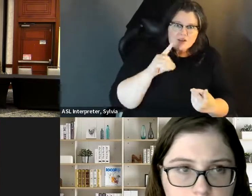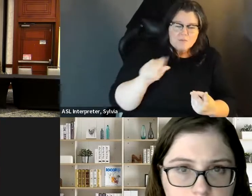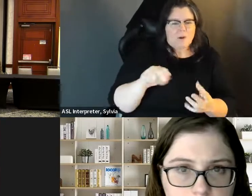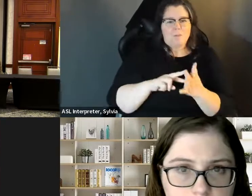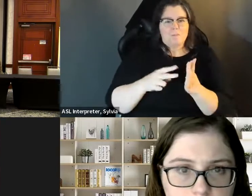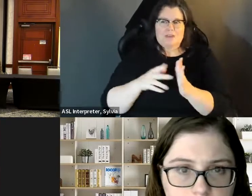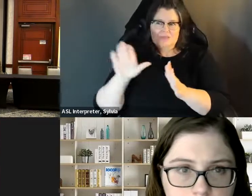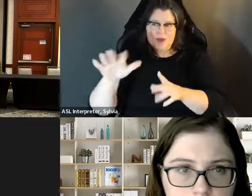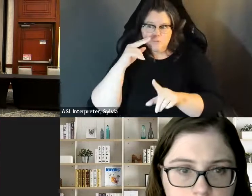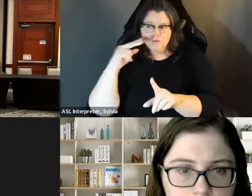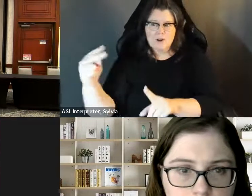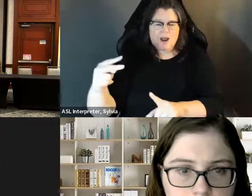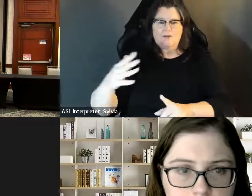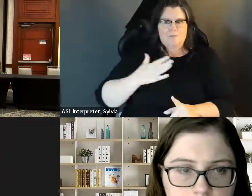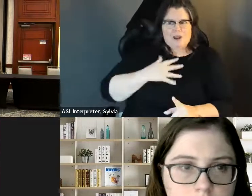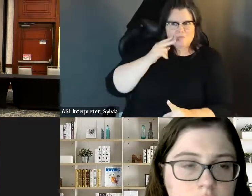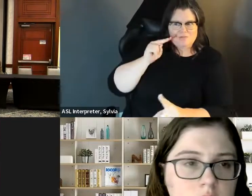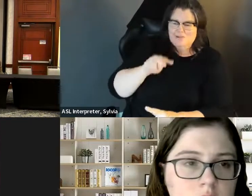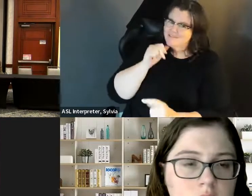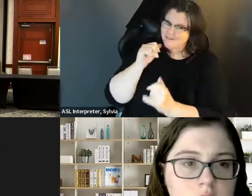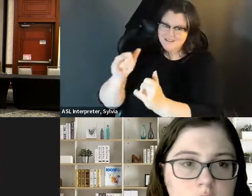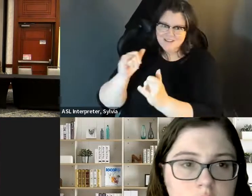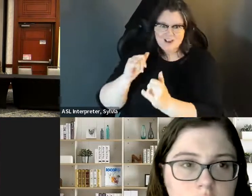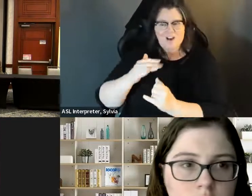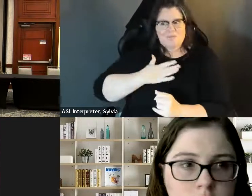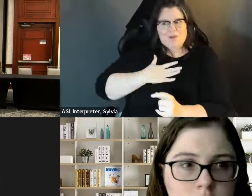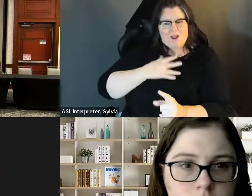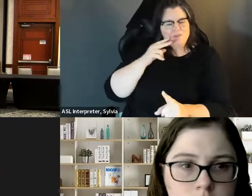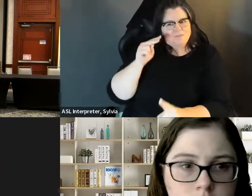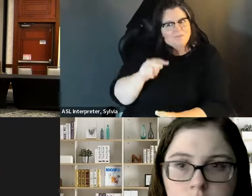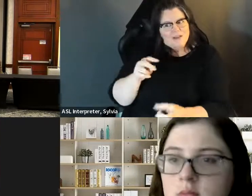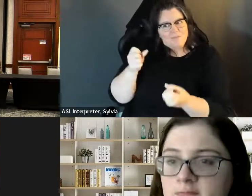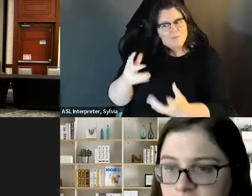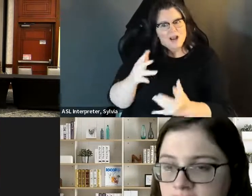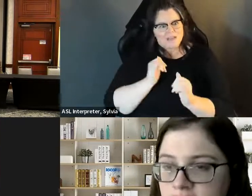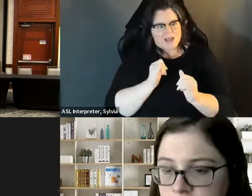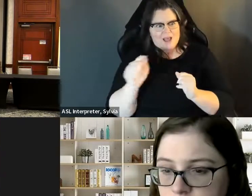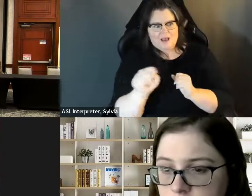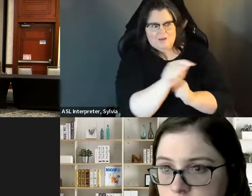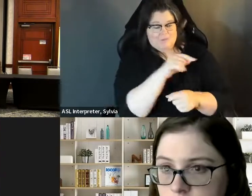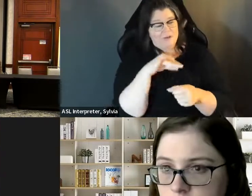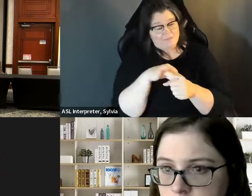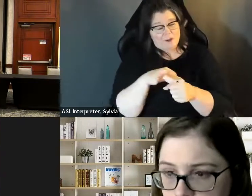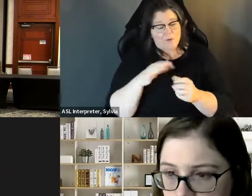service background or have a disability or both, you know, being able to work through that and listen to them, you do have a different perspective and